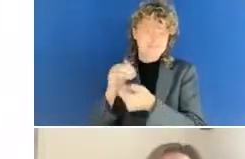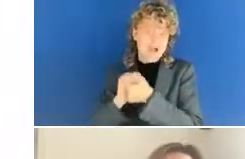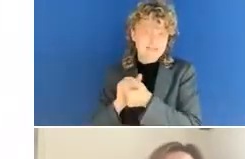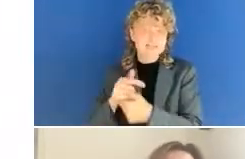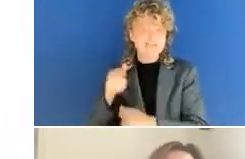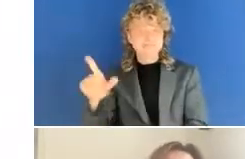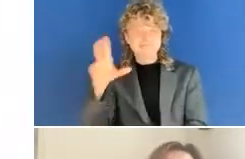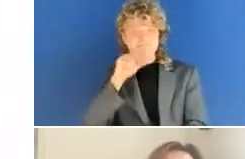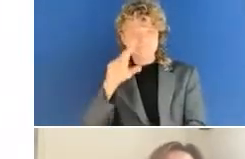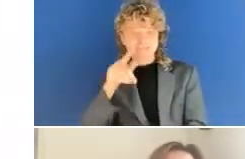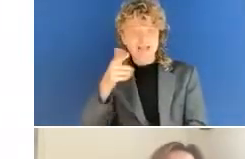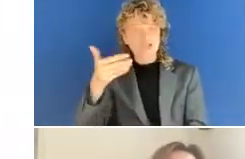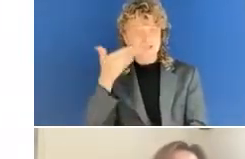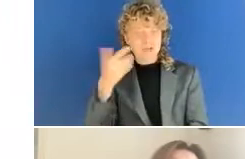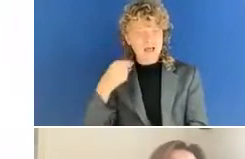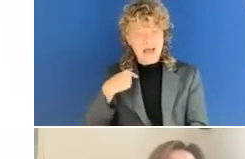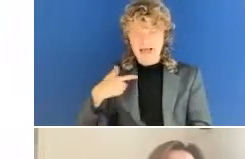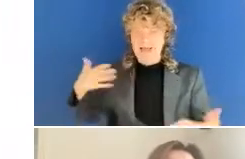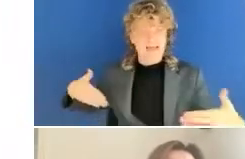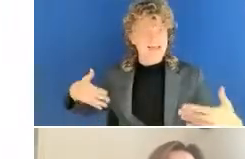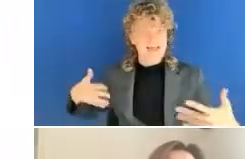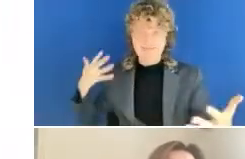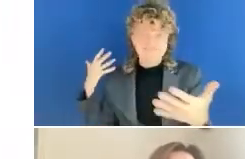because I still haven't learned your beautiful language.